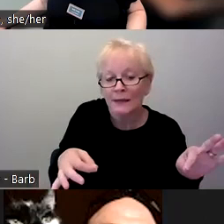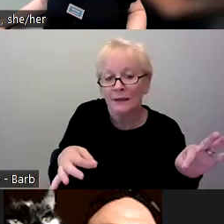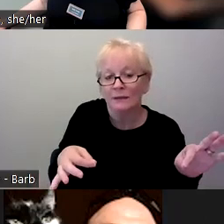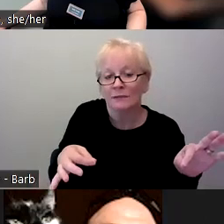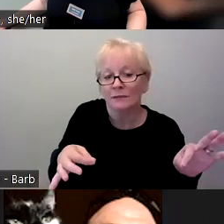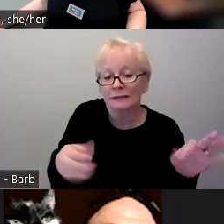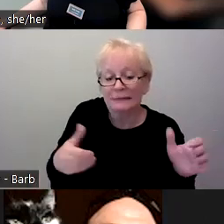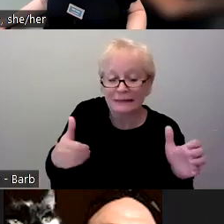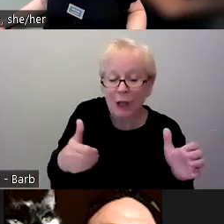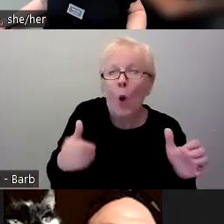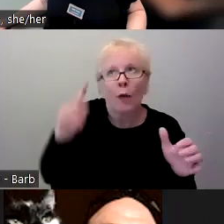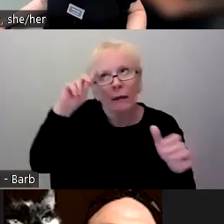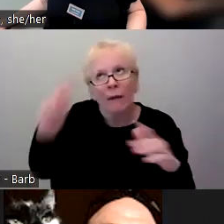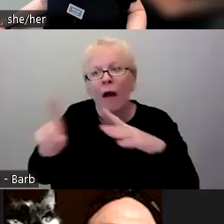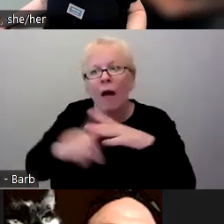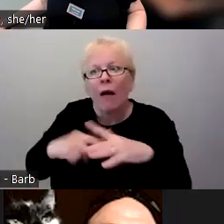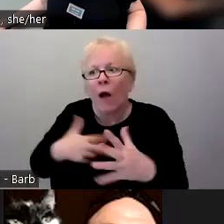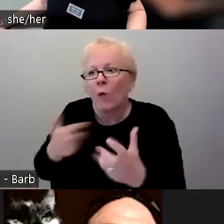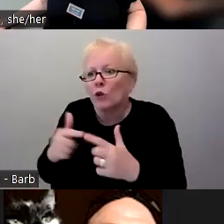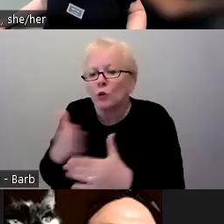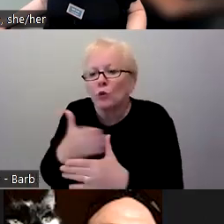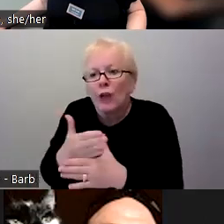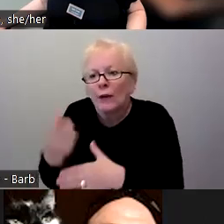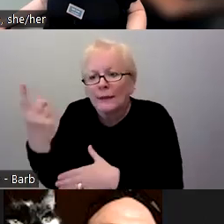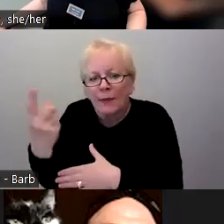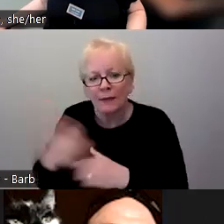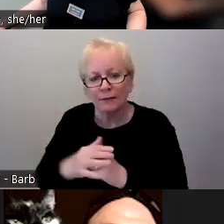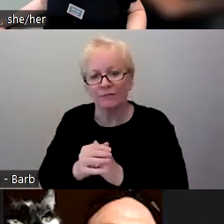you're like, "Ooh, just thought of this, would love to share", or any final words on your